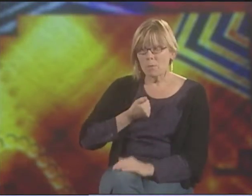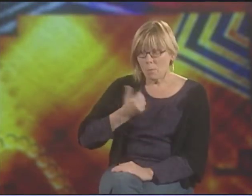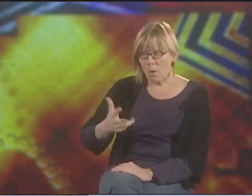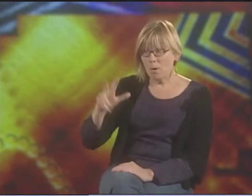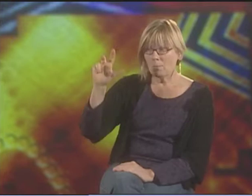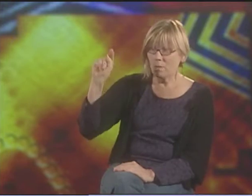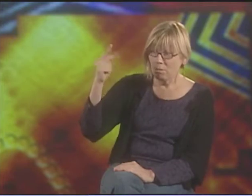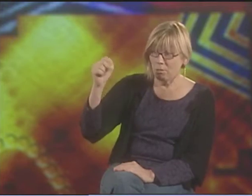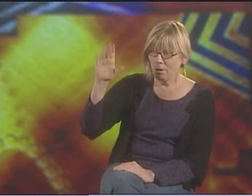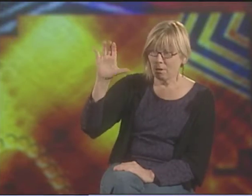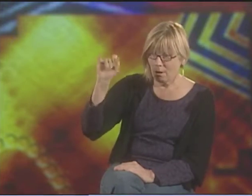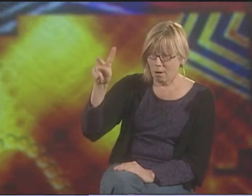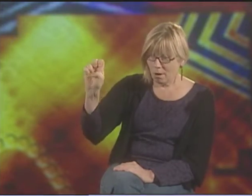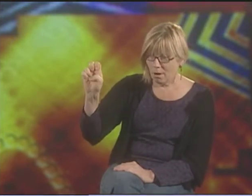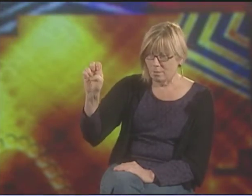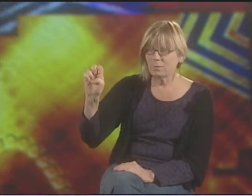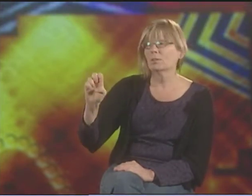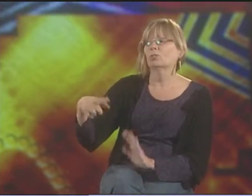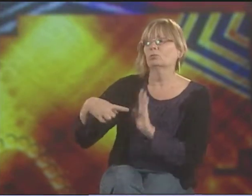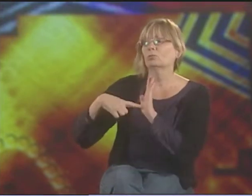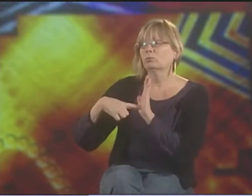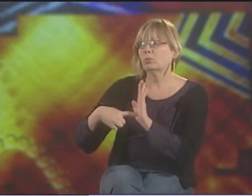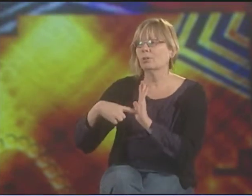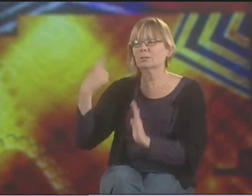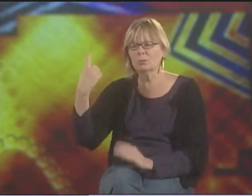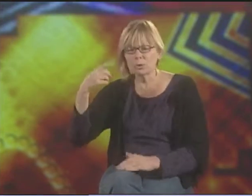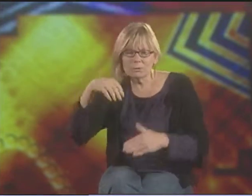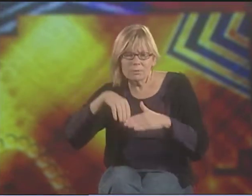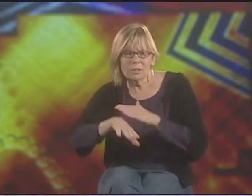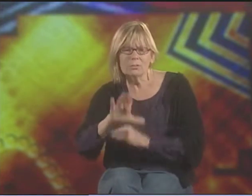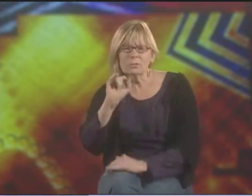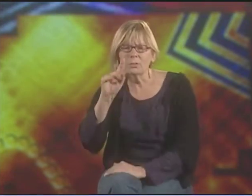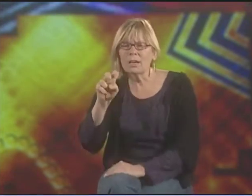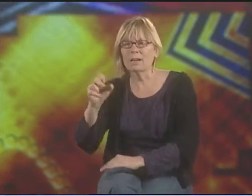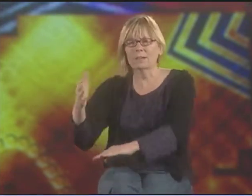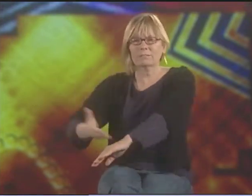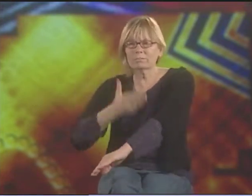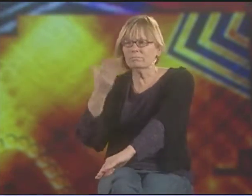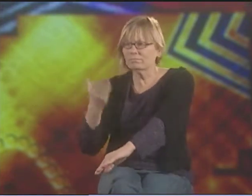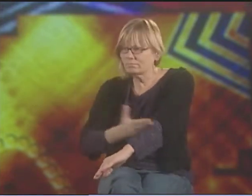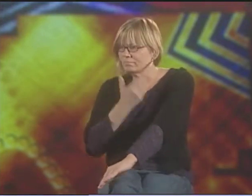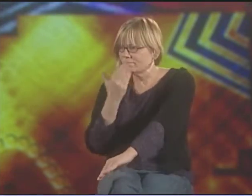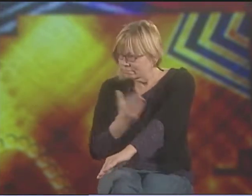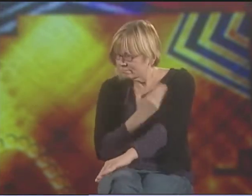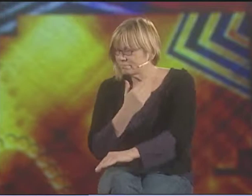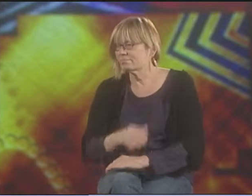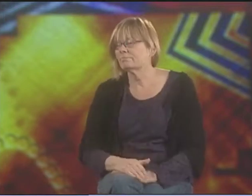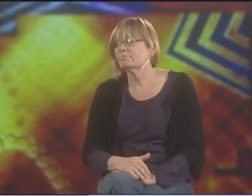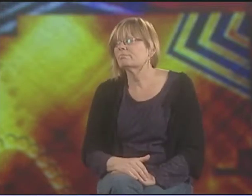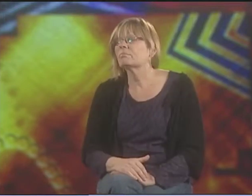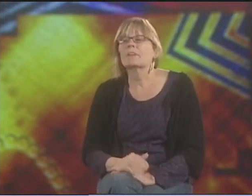THE POEM "THE CAVE" SHOWS SOMEBODY ENTERING A CAVE AND IMMEDIATELY TRYING TO FIX IT AND CHANGE IT.